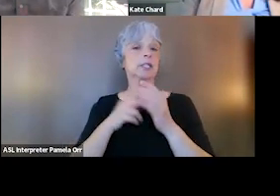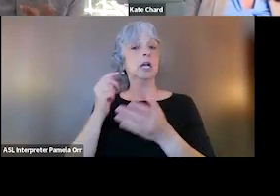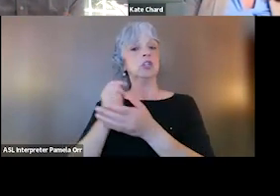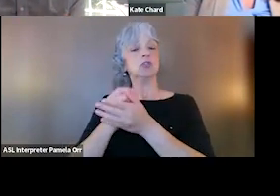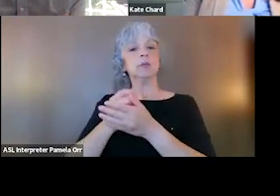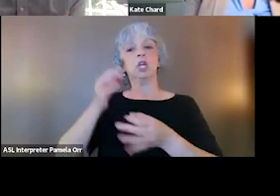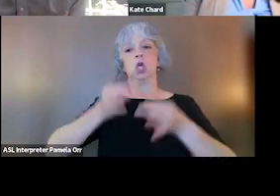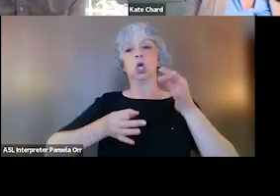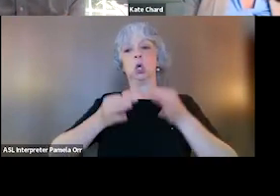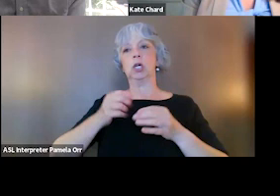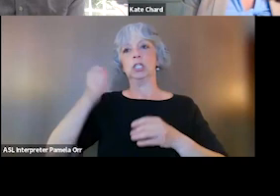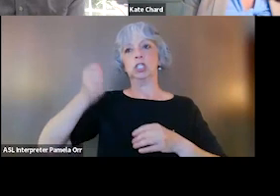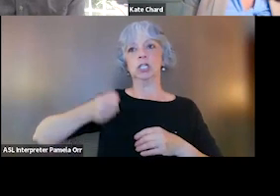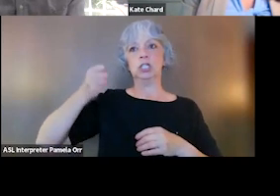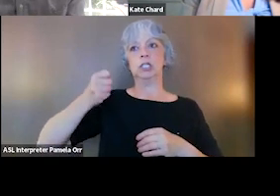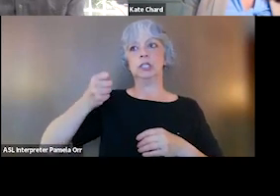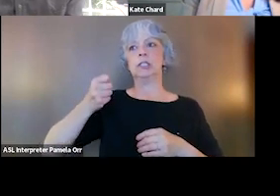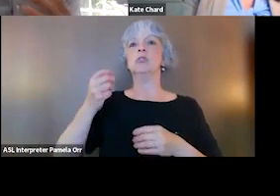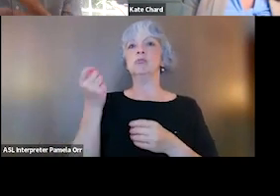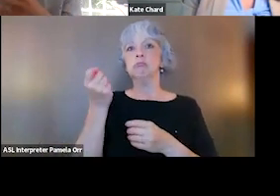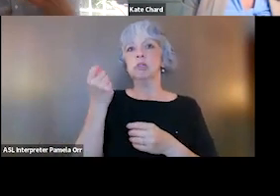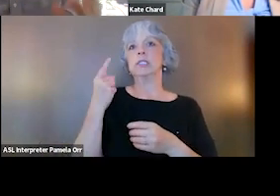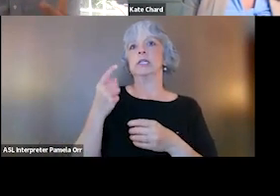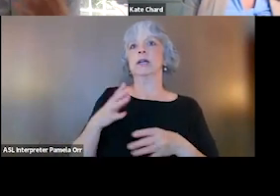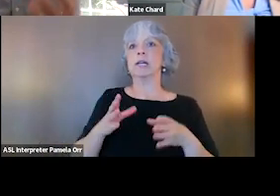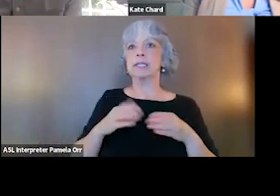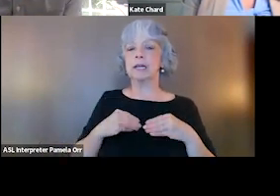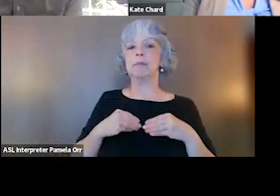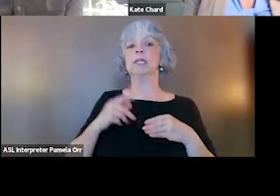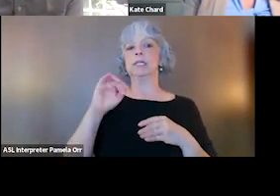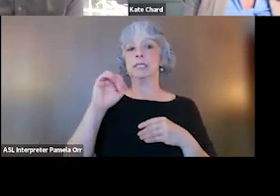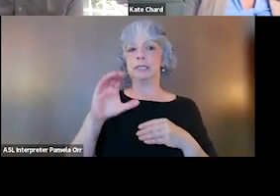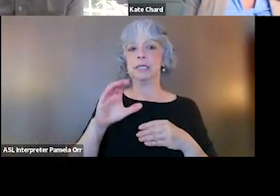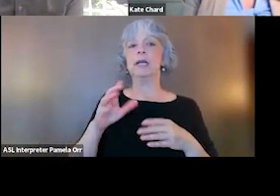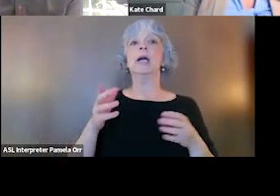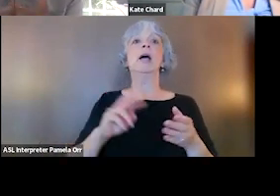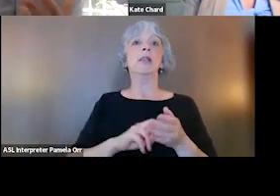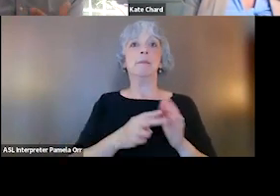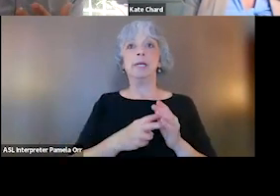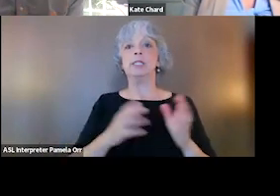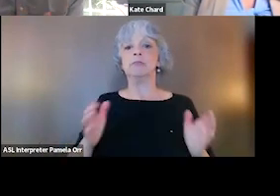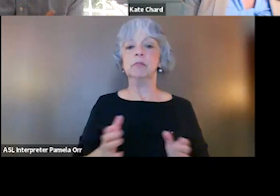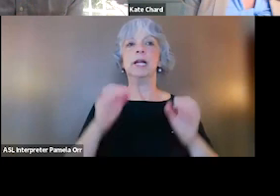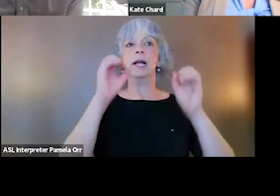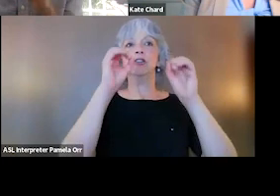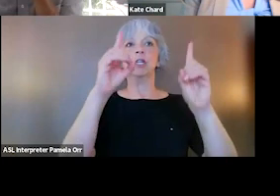to buy into trauma-informed care as paramount, which can then drive the kinds of training educational opportunities for the rest of the treatment court team.